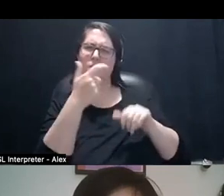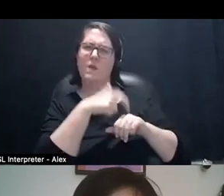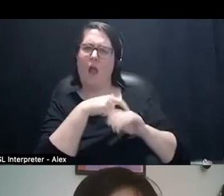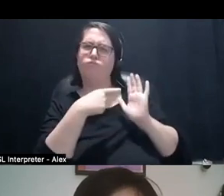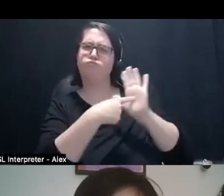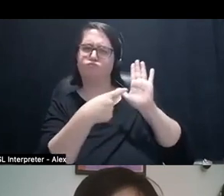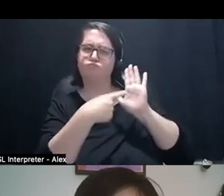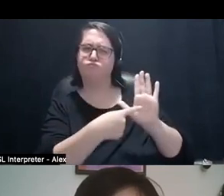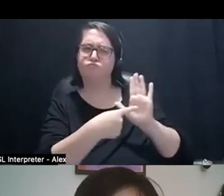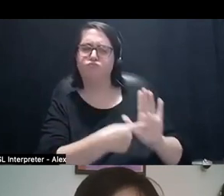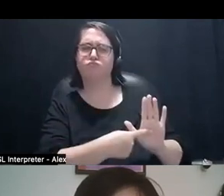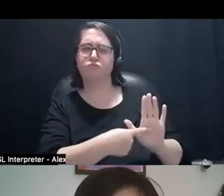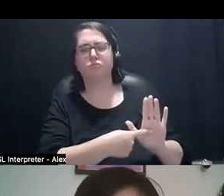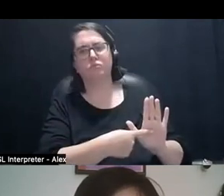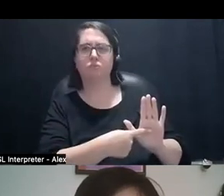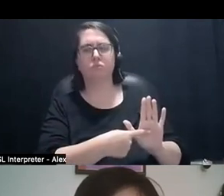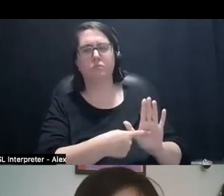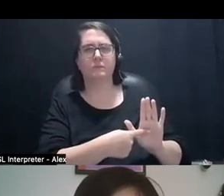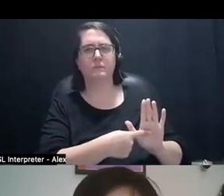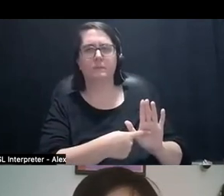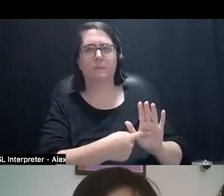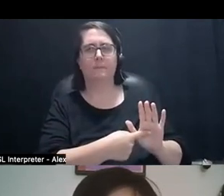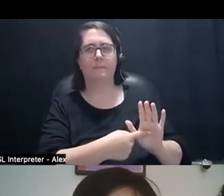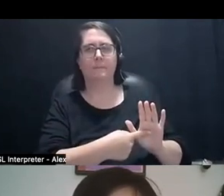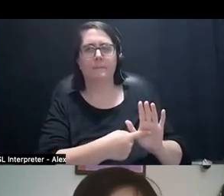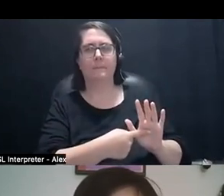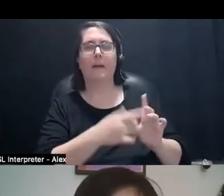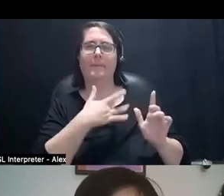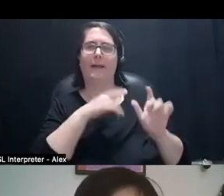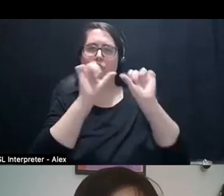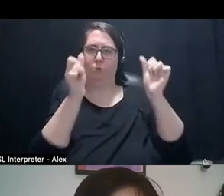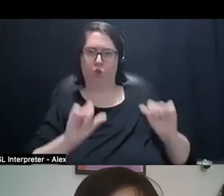usually it's a different iteration each time, but it's sculptural.